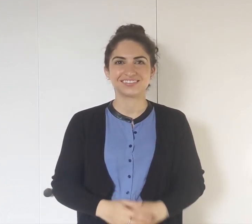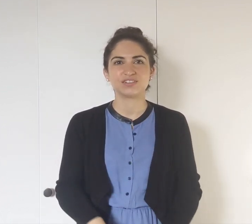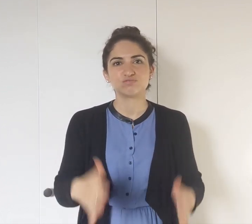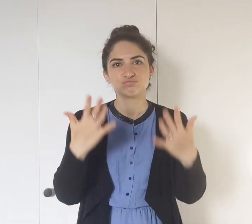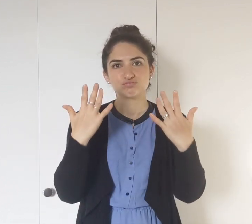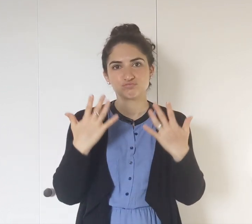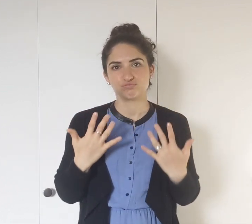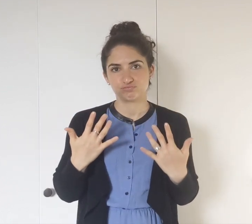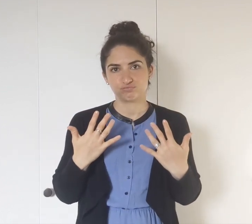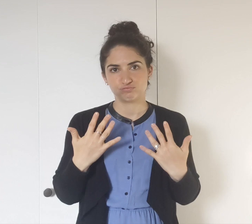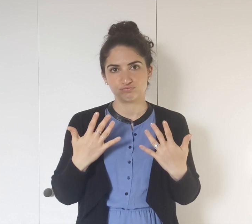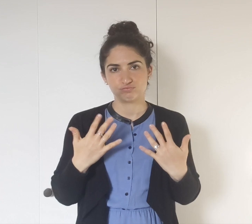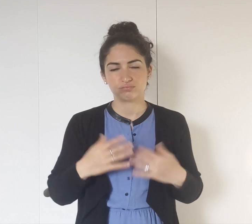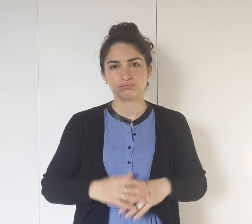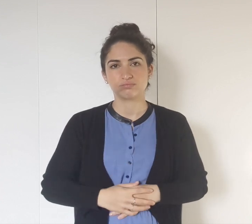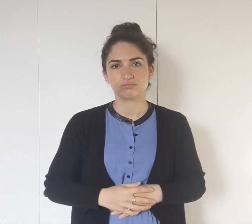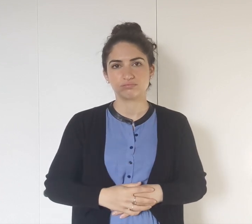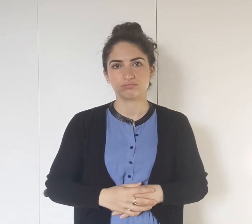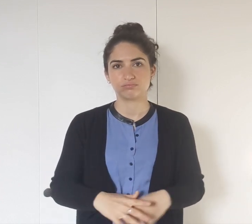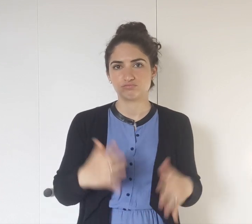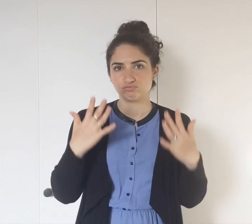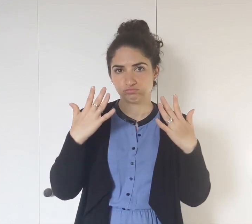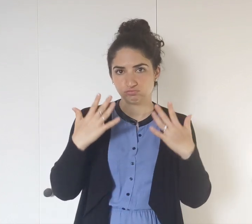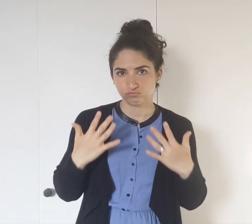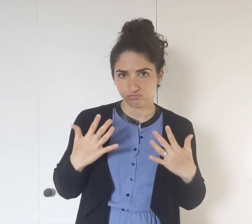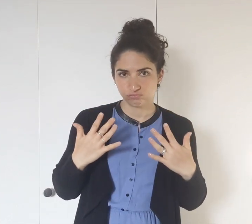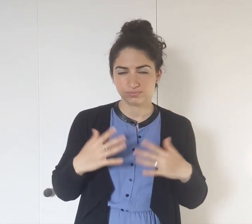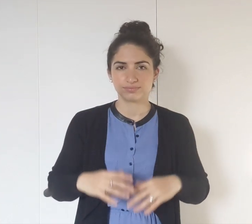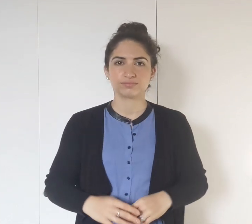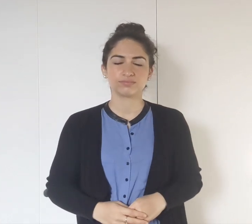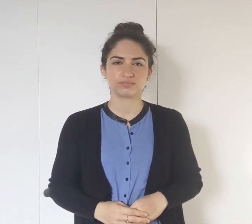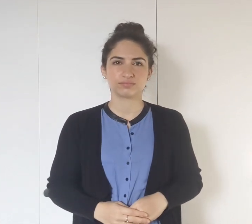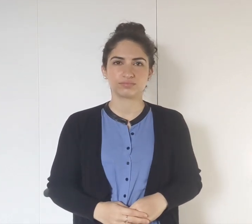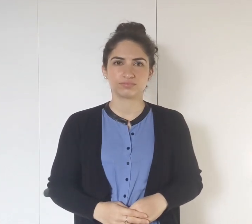SAD, SAD